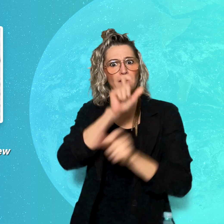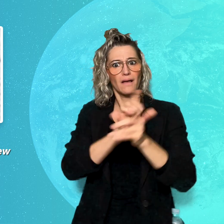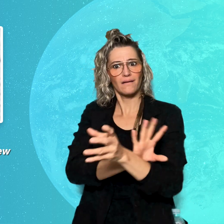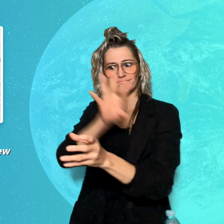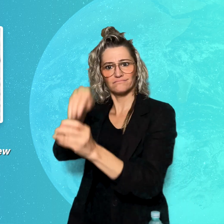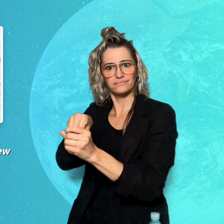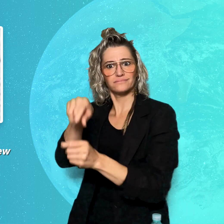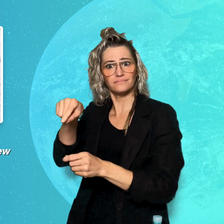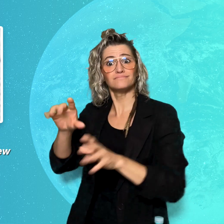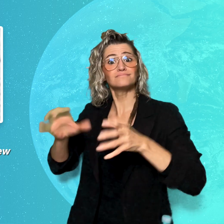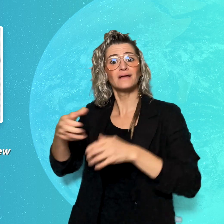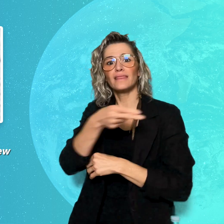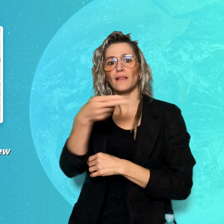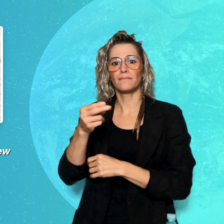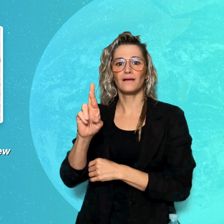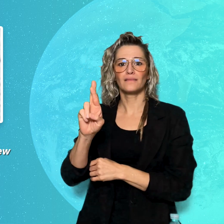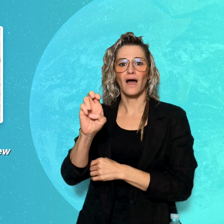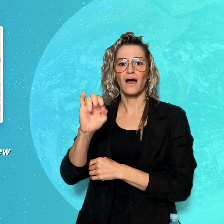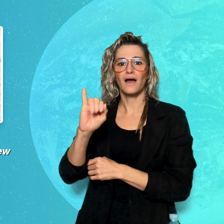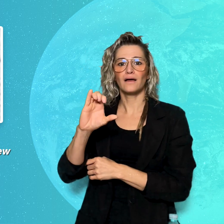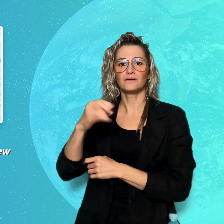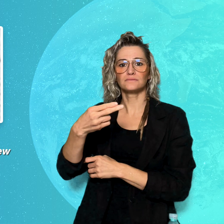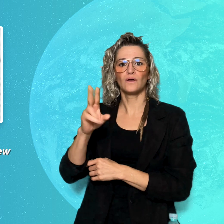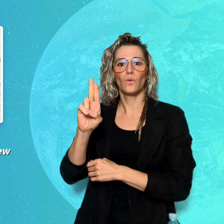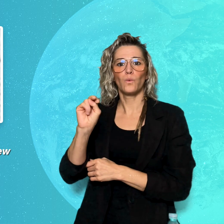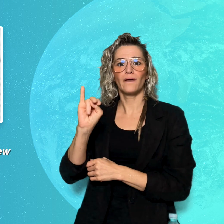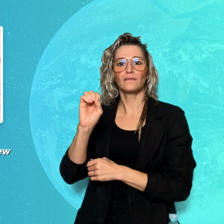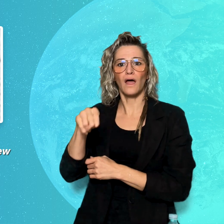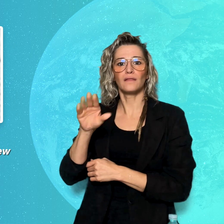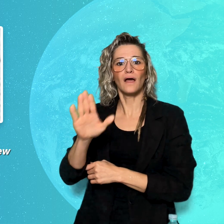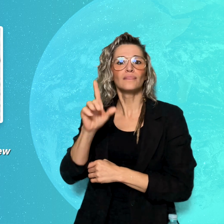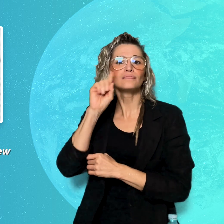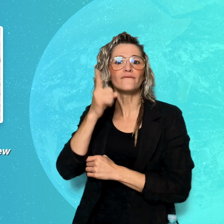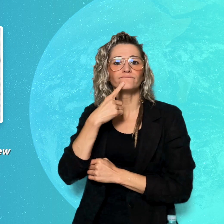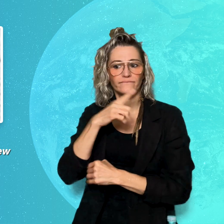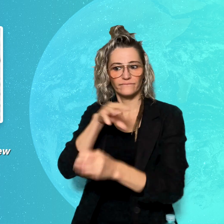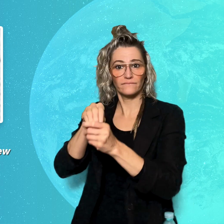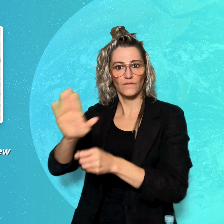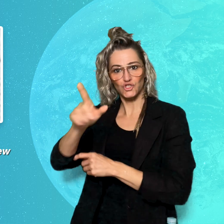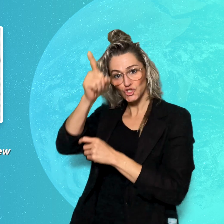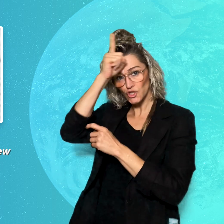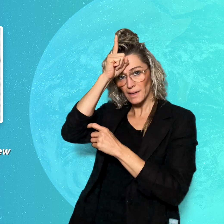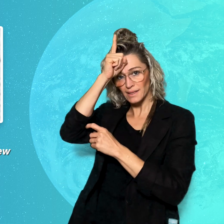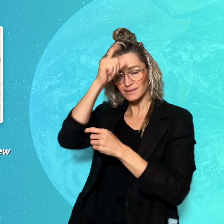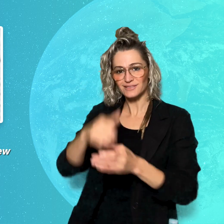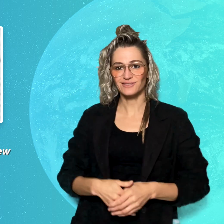the Reich Union of the Deaf of Germany.